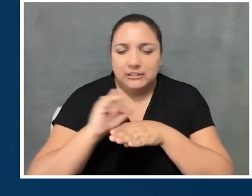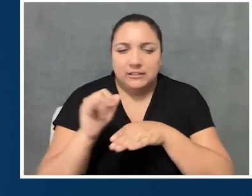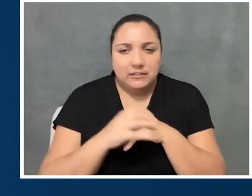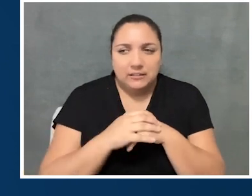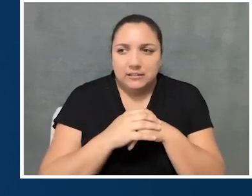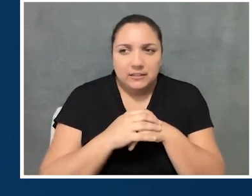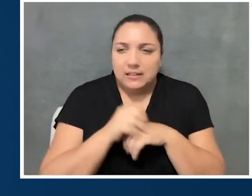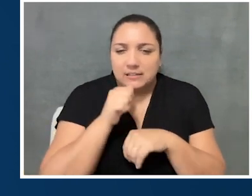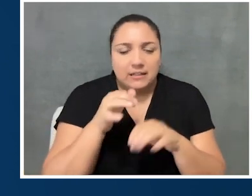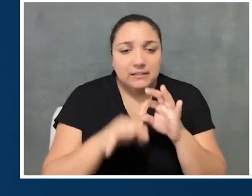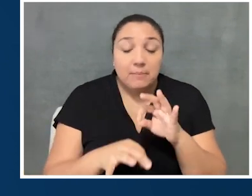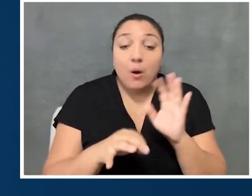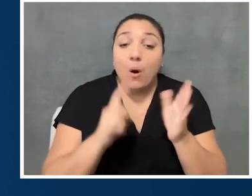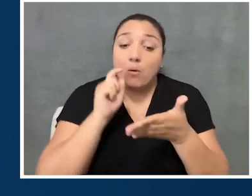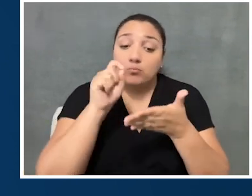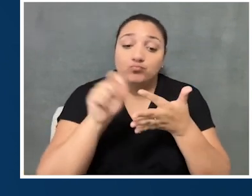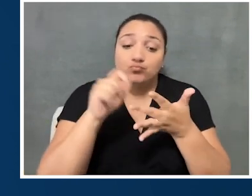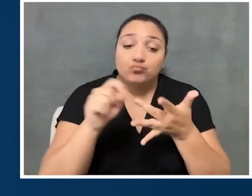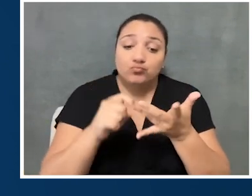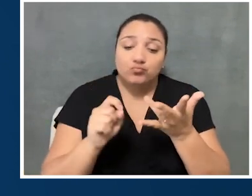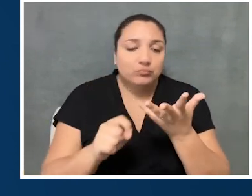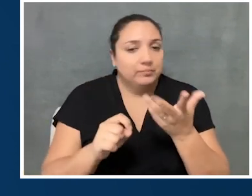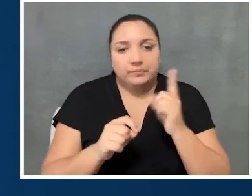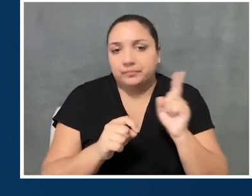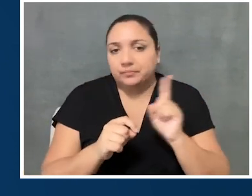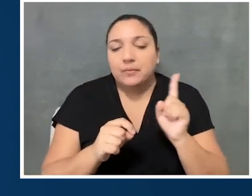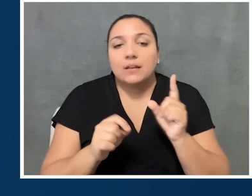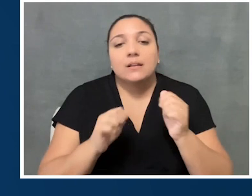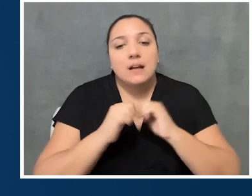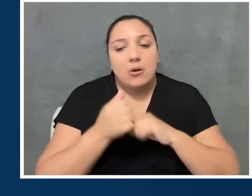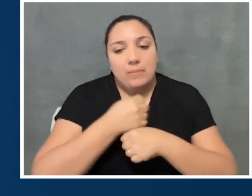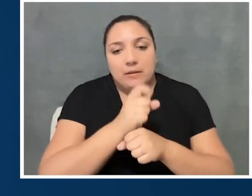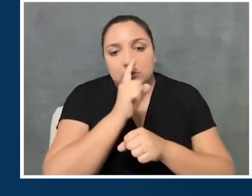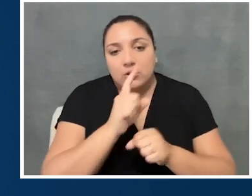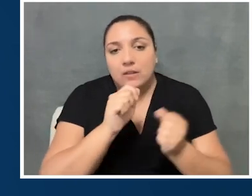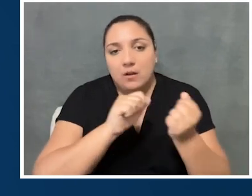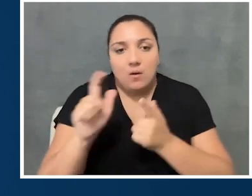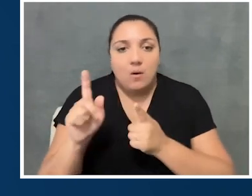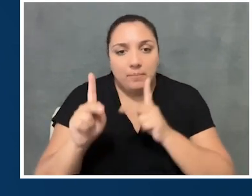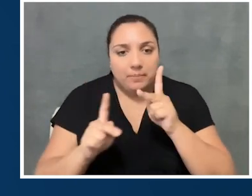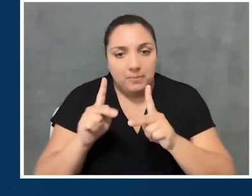that it's not a simple, okay, check the box here. It's how are we really making sure